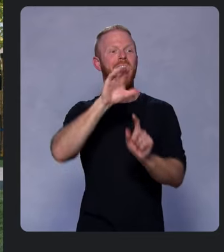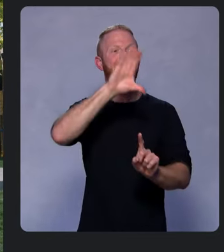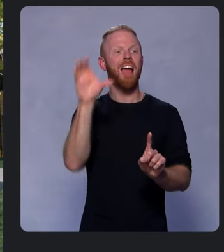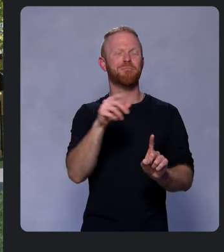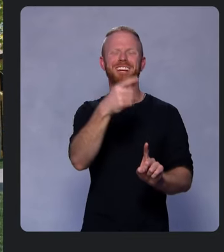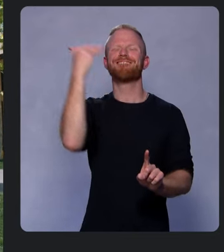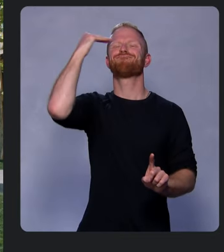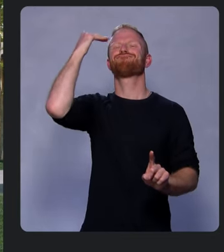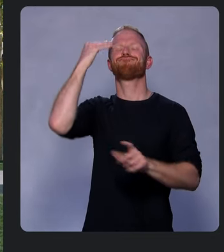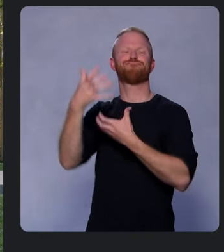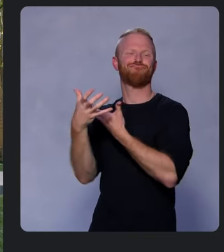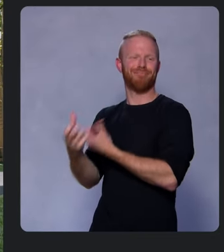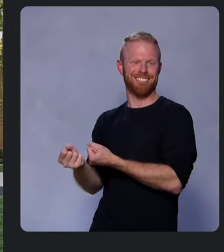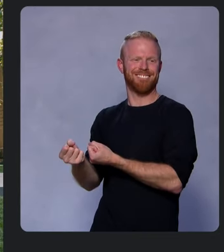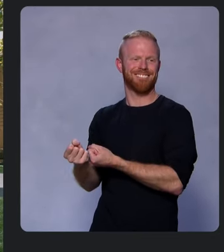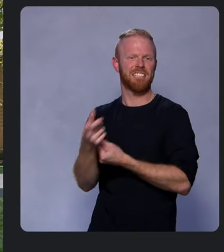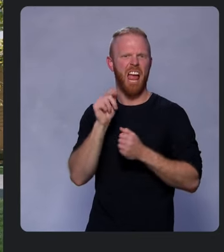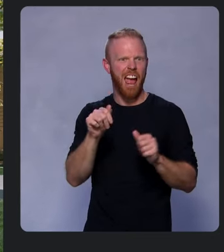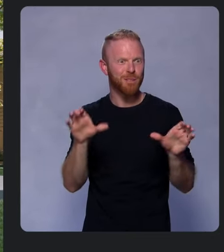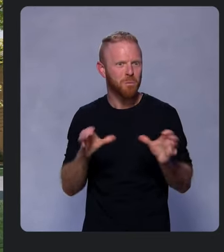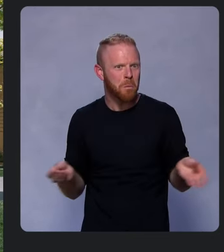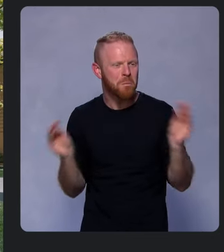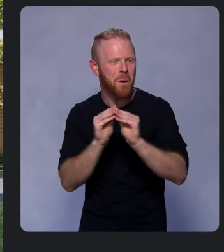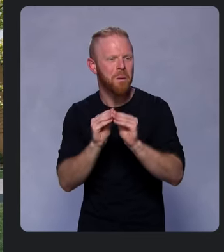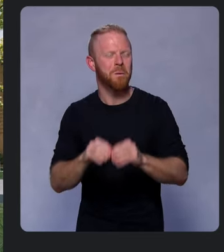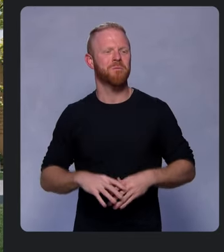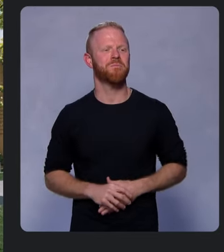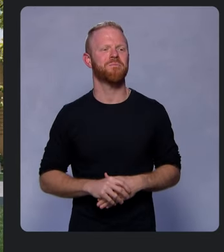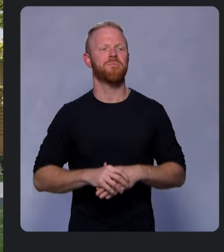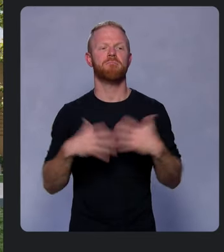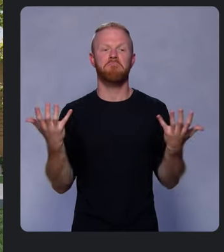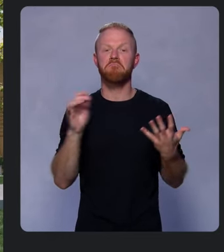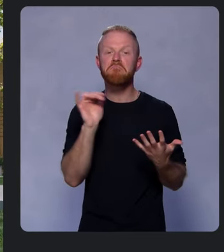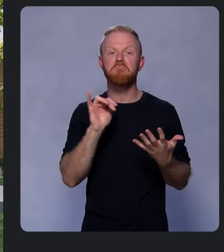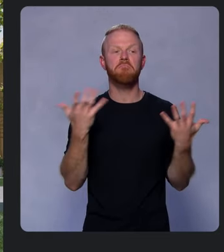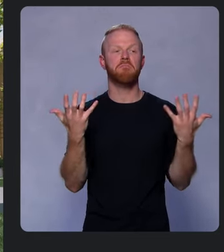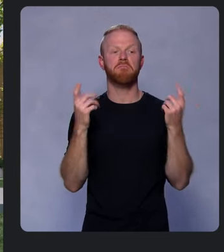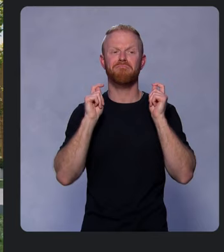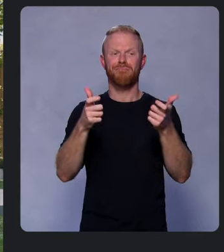and trust so you can do even more, like quickly integrate payments processing with